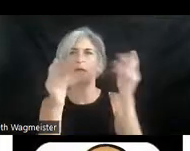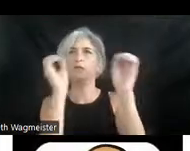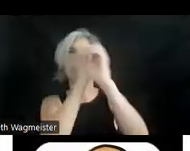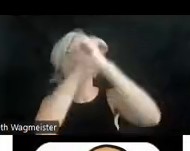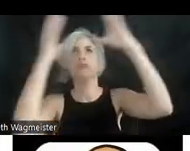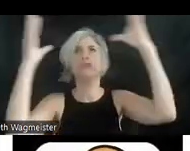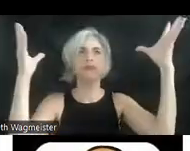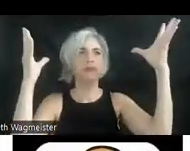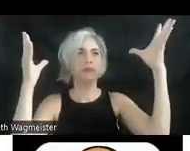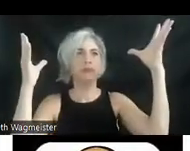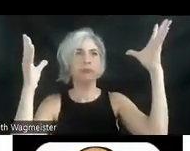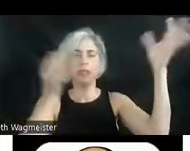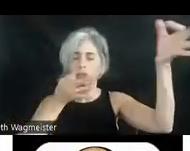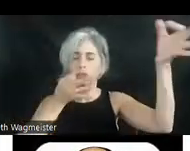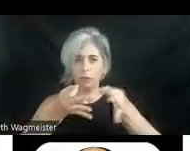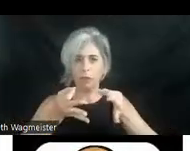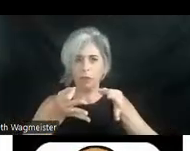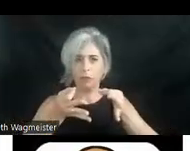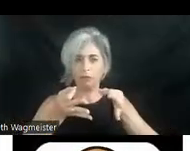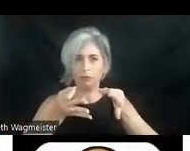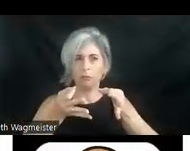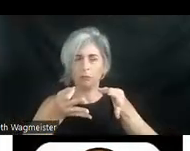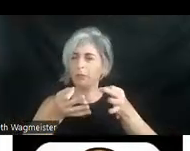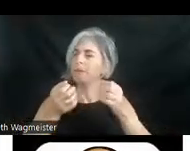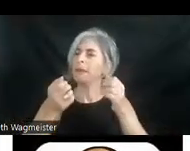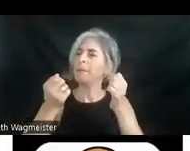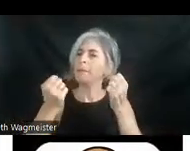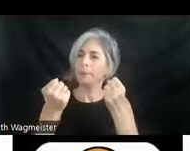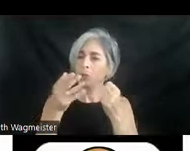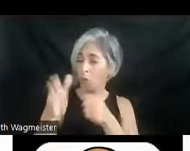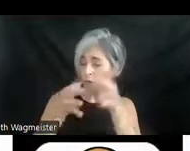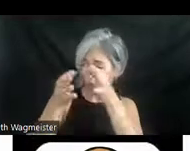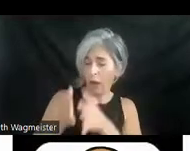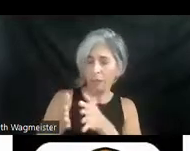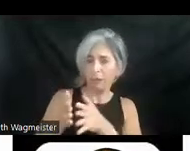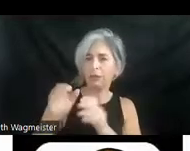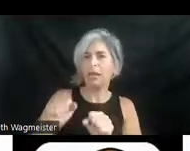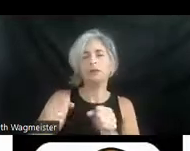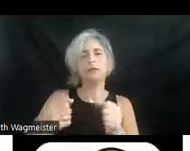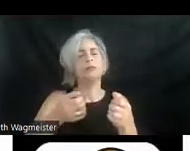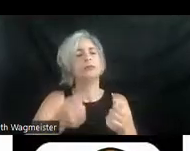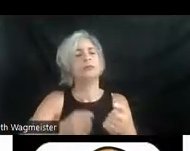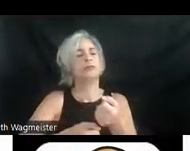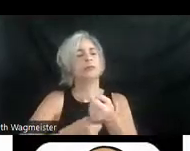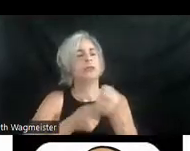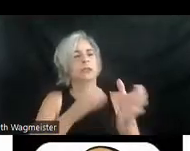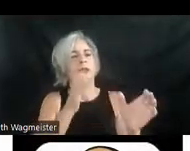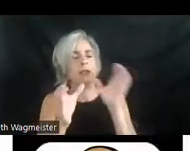description. Media describers convey that visual image from television and film content